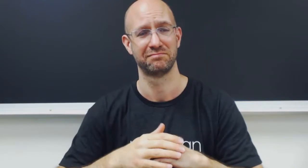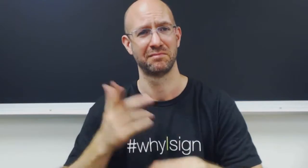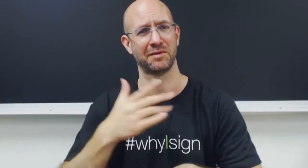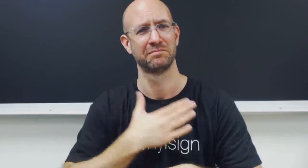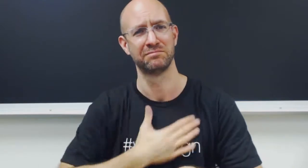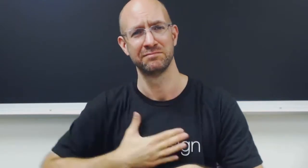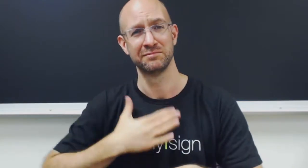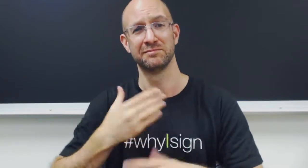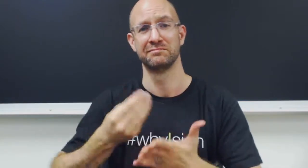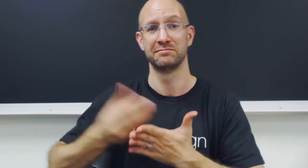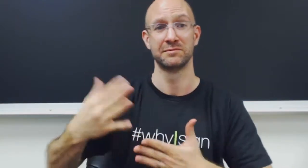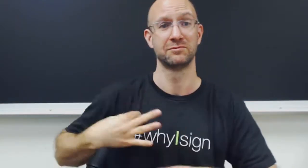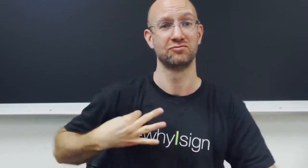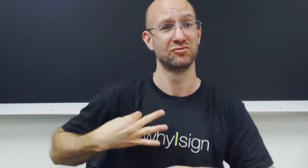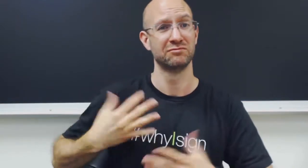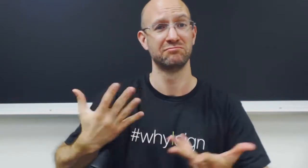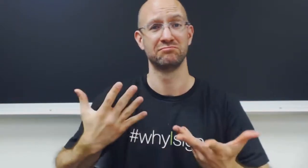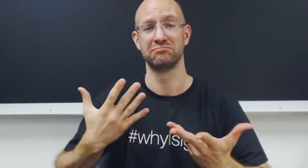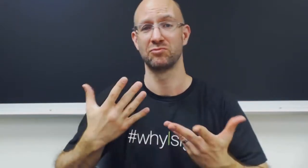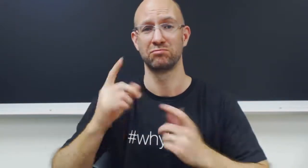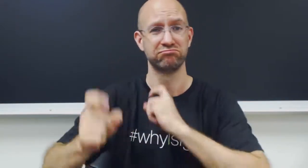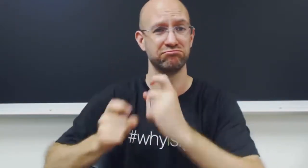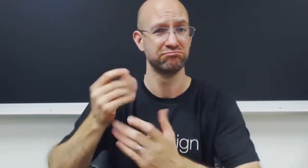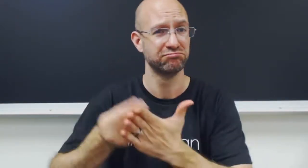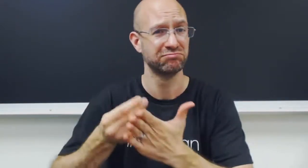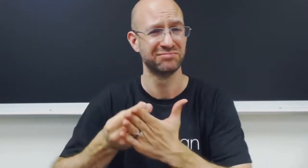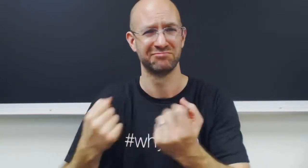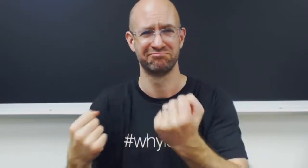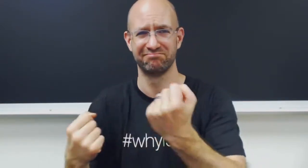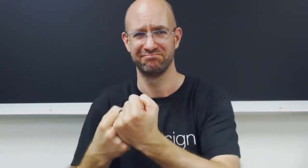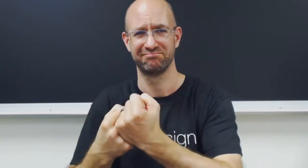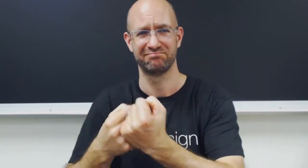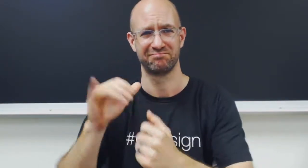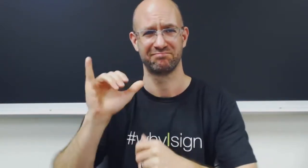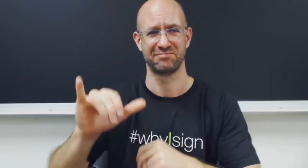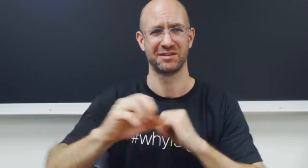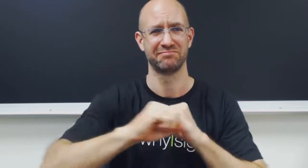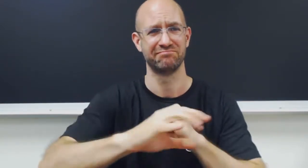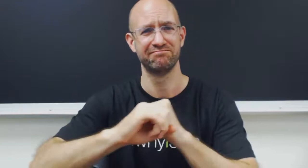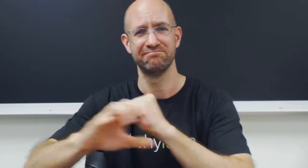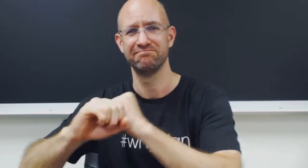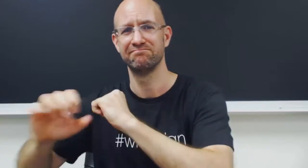Please buy t-shirts, make donations, and support the #whyIsign campaign.